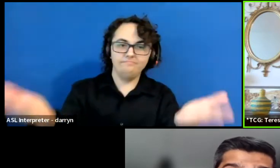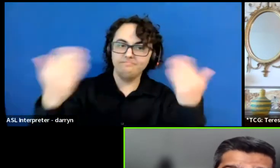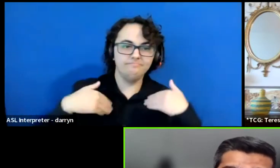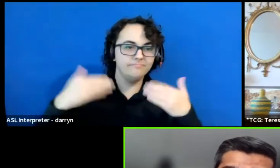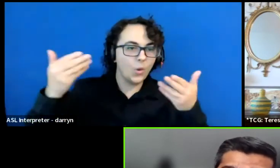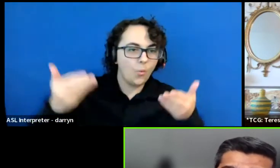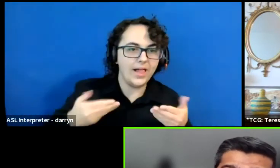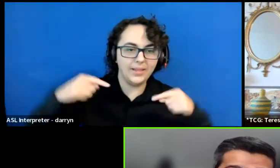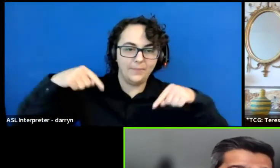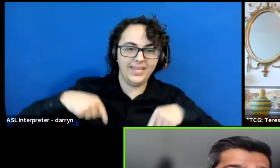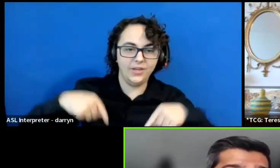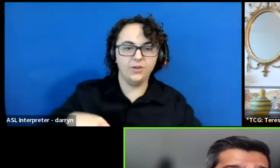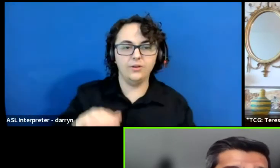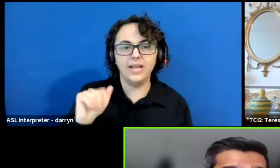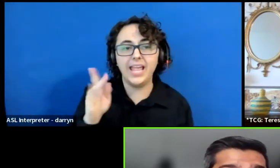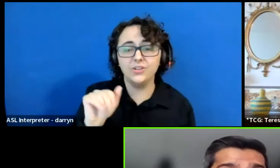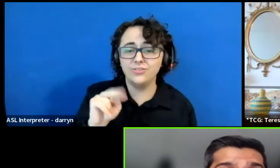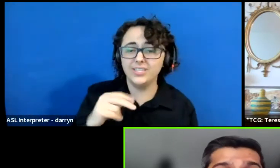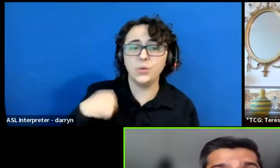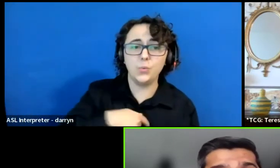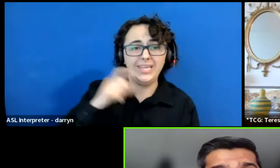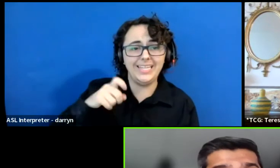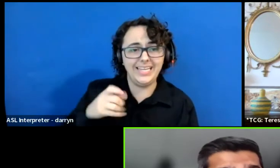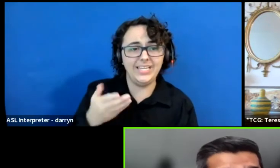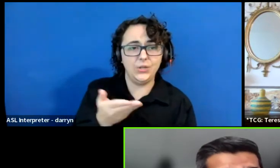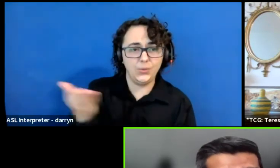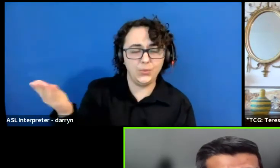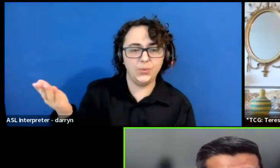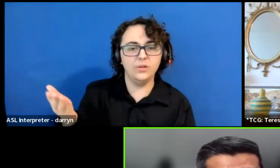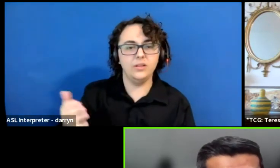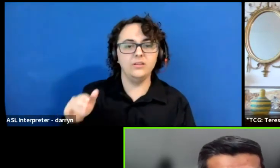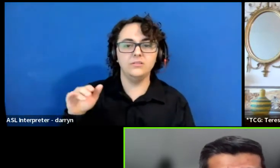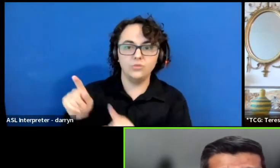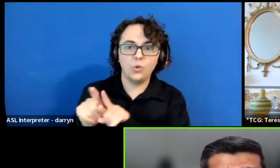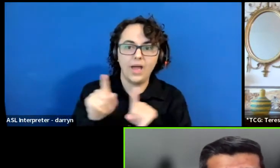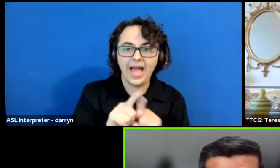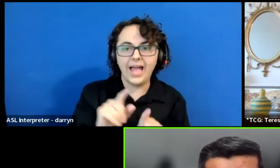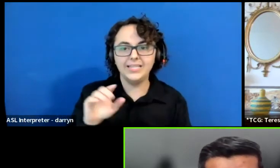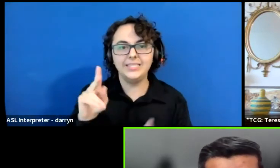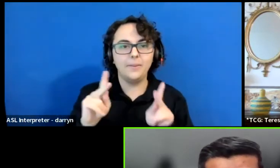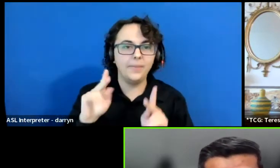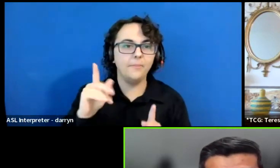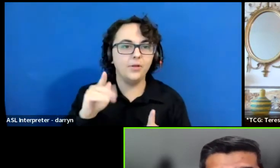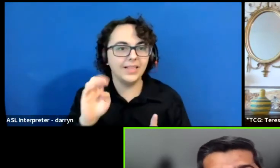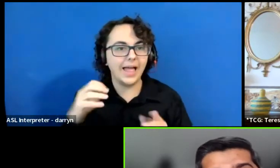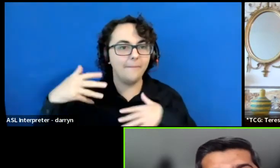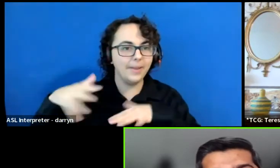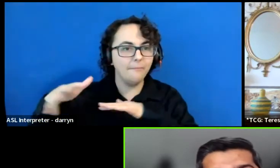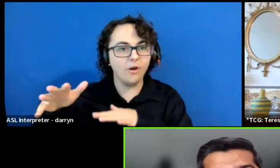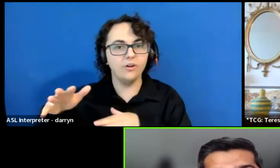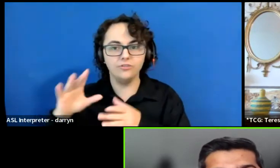We need you as said by the people's Climate March and others to change everything we need everyone.